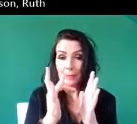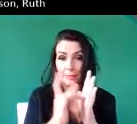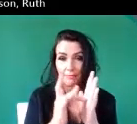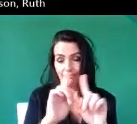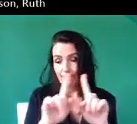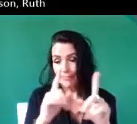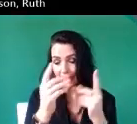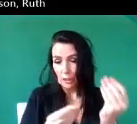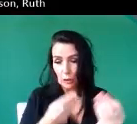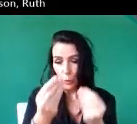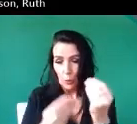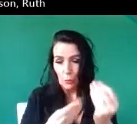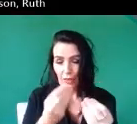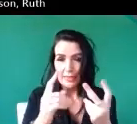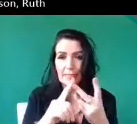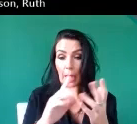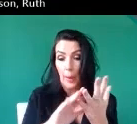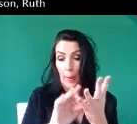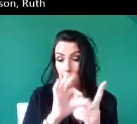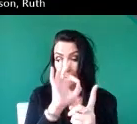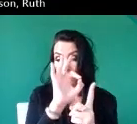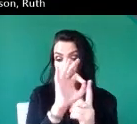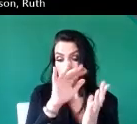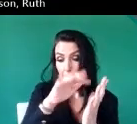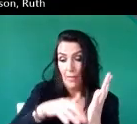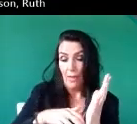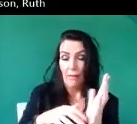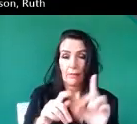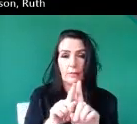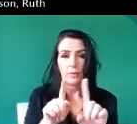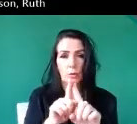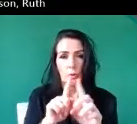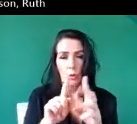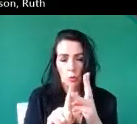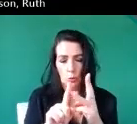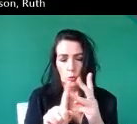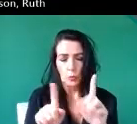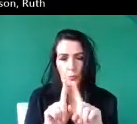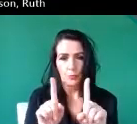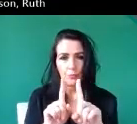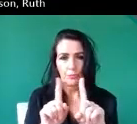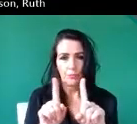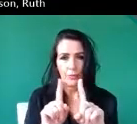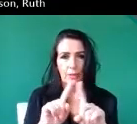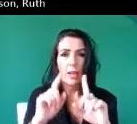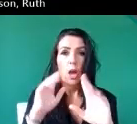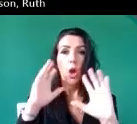also included the map and which also included a selection of audio stories we had some of